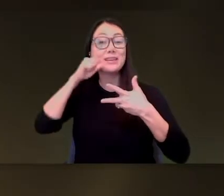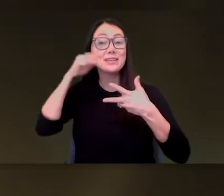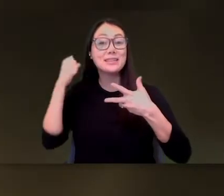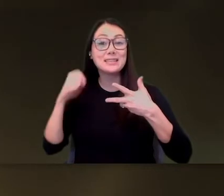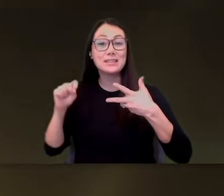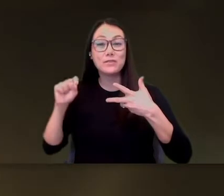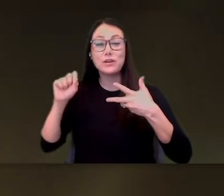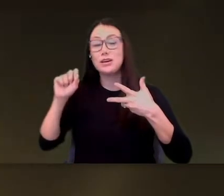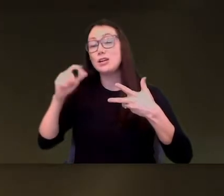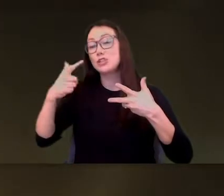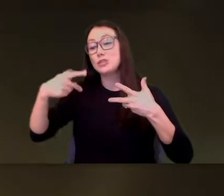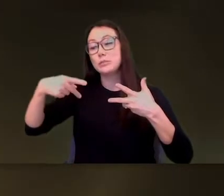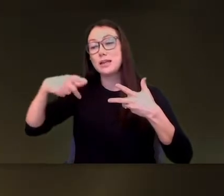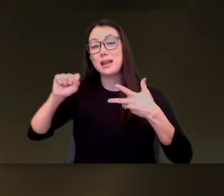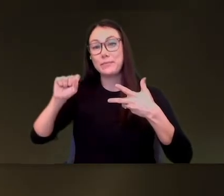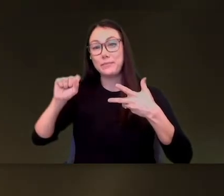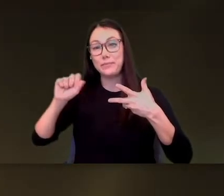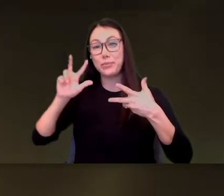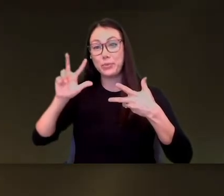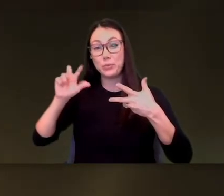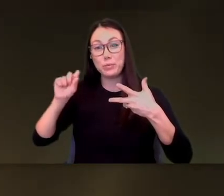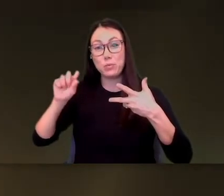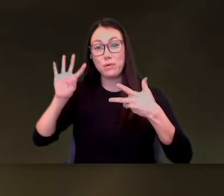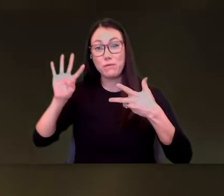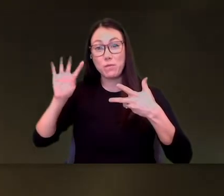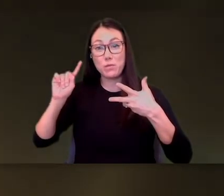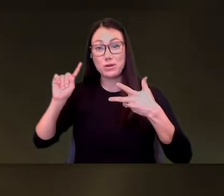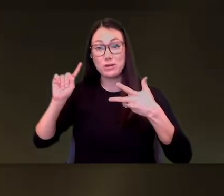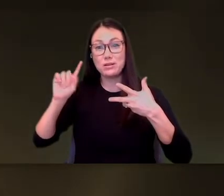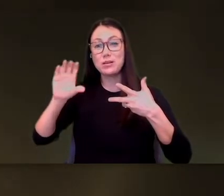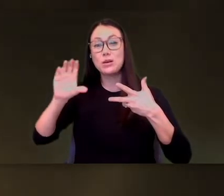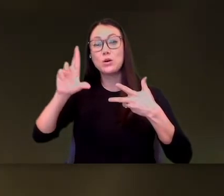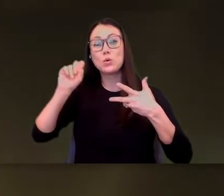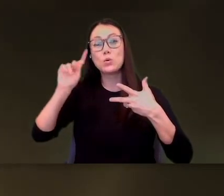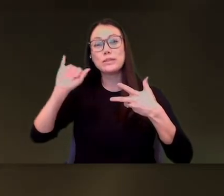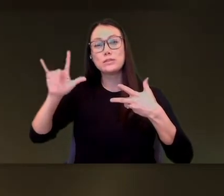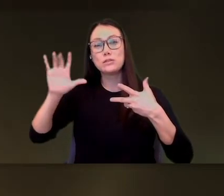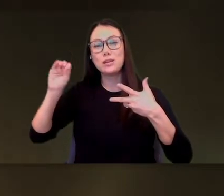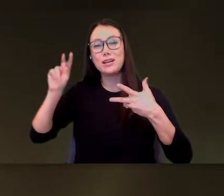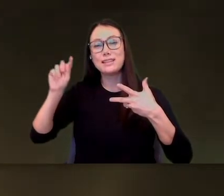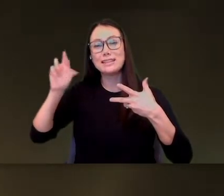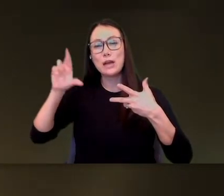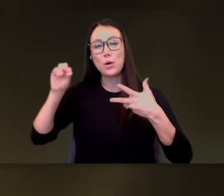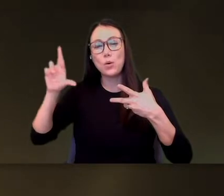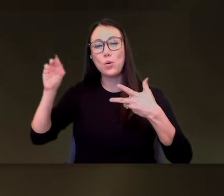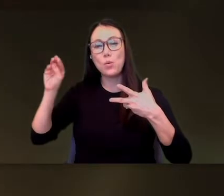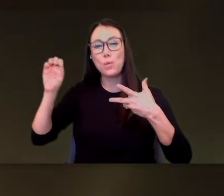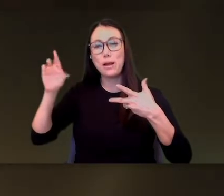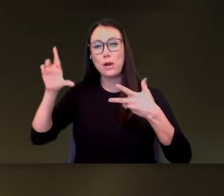THE SILVER AWARD WITH A GPA OF 3.41 GOES TO KRYSTAL QUINTERO ROMERO